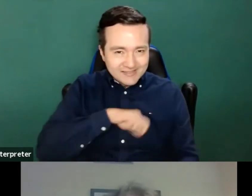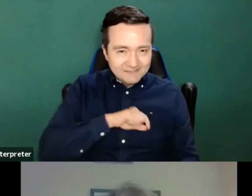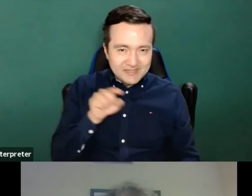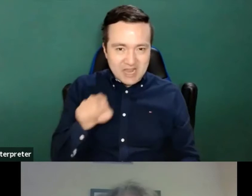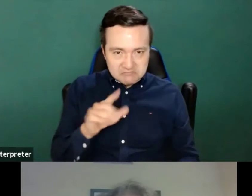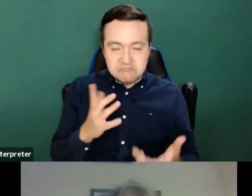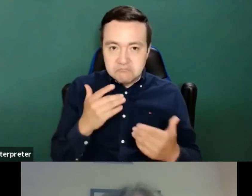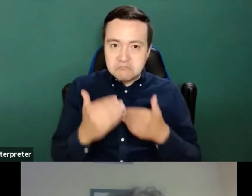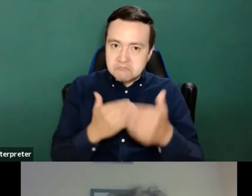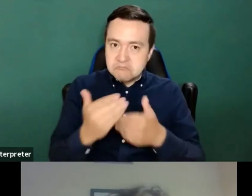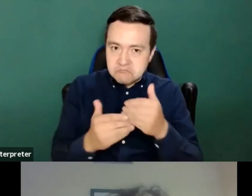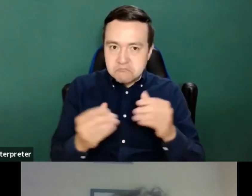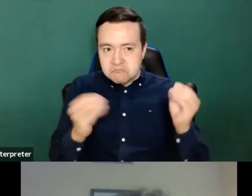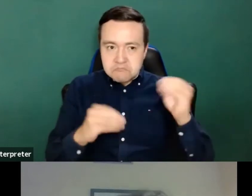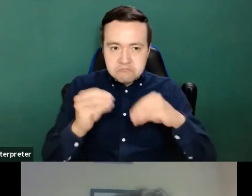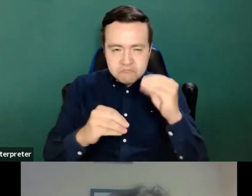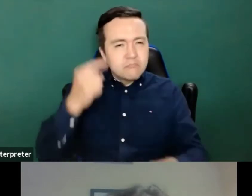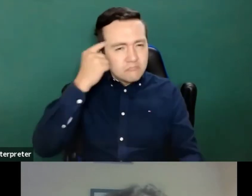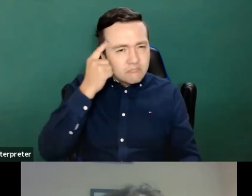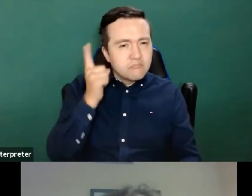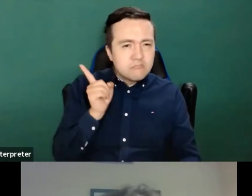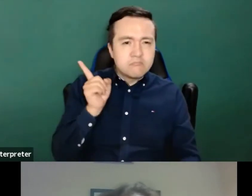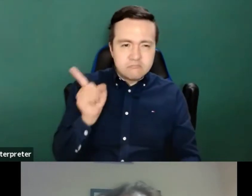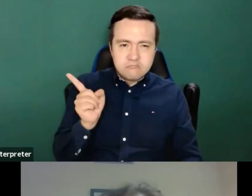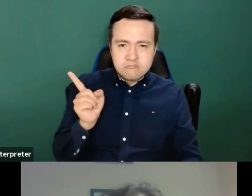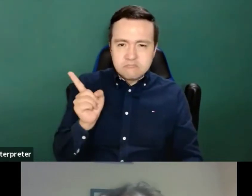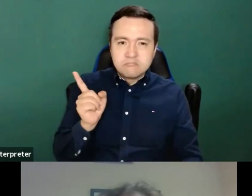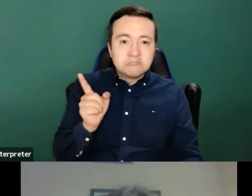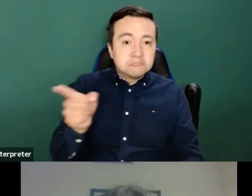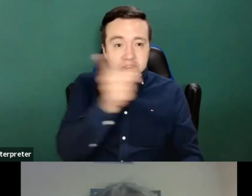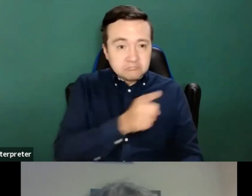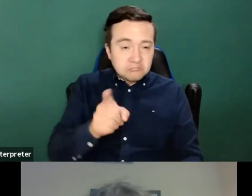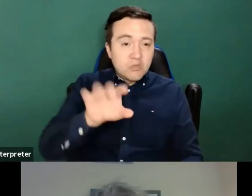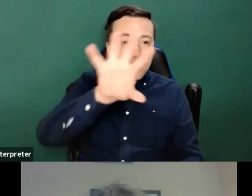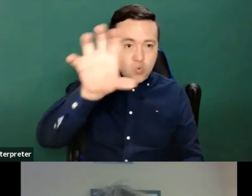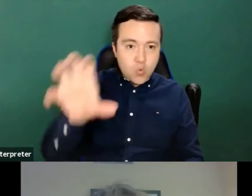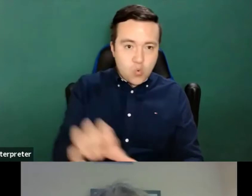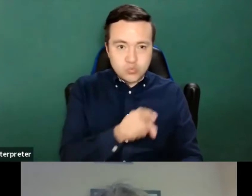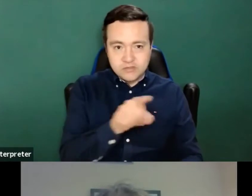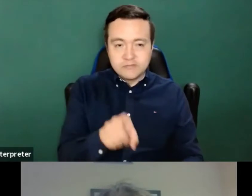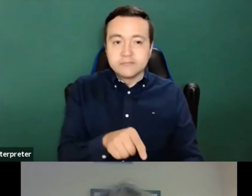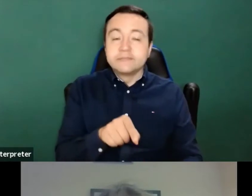Well, in this case, this is the official App of the Spanish government to receive notifications,